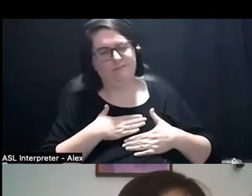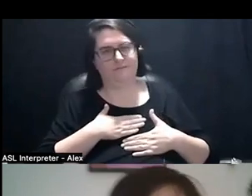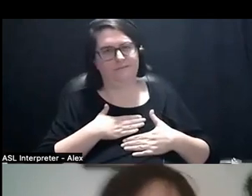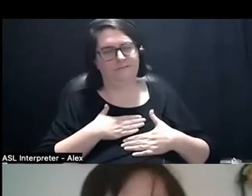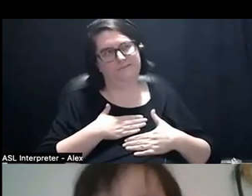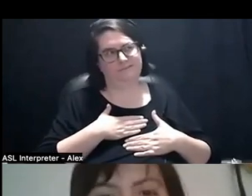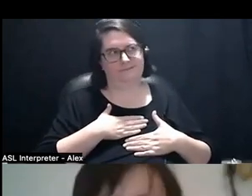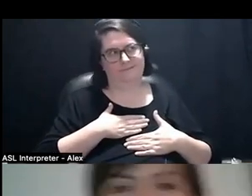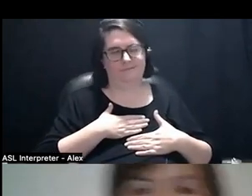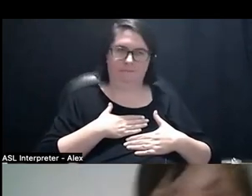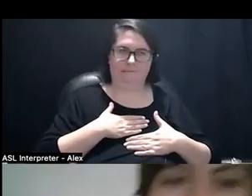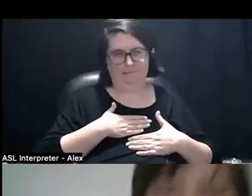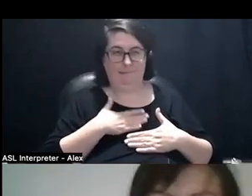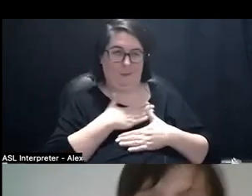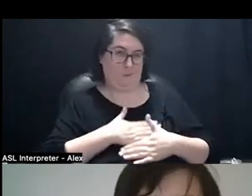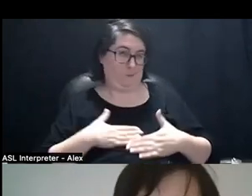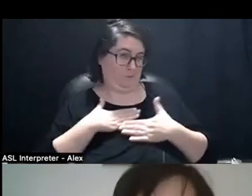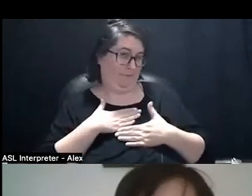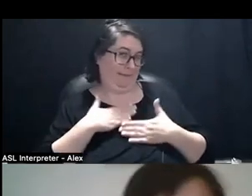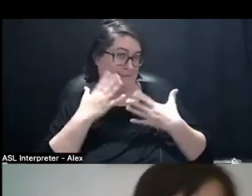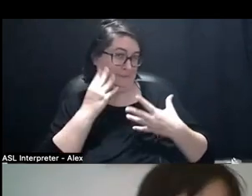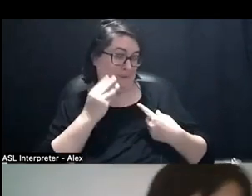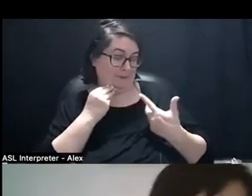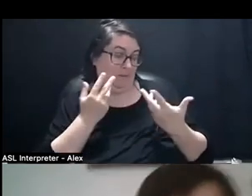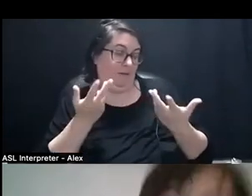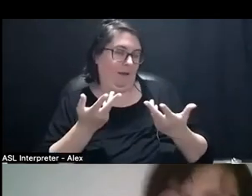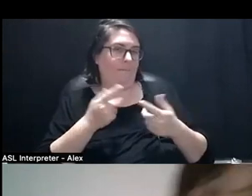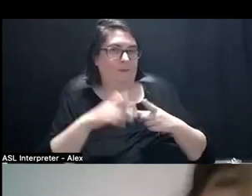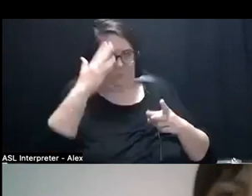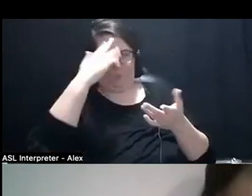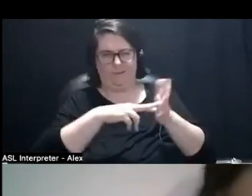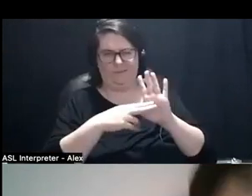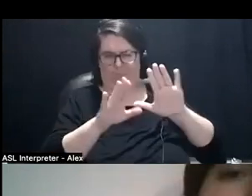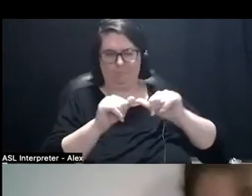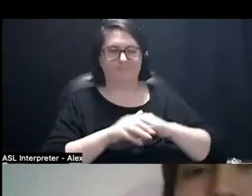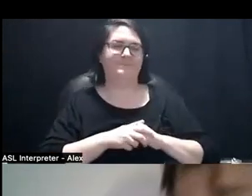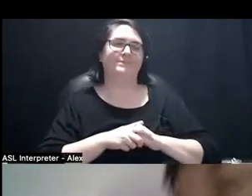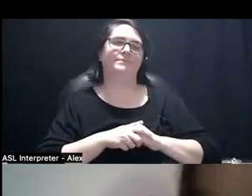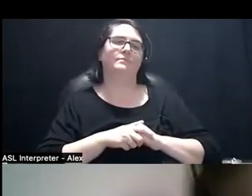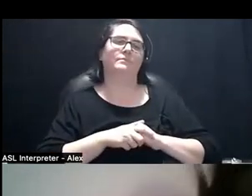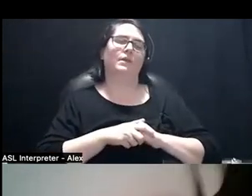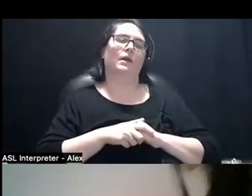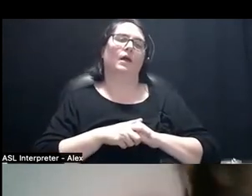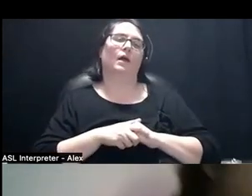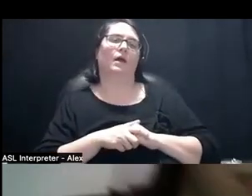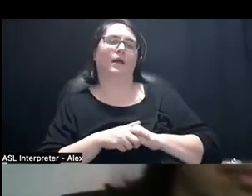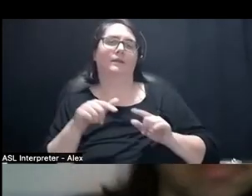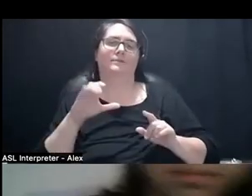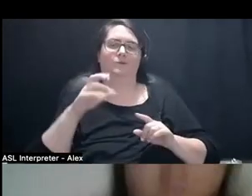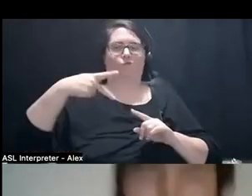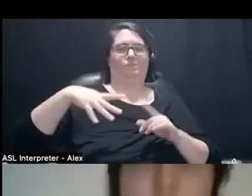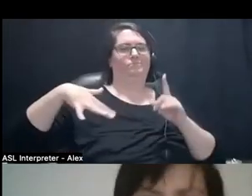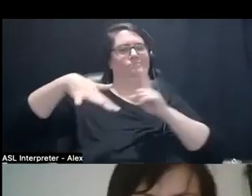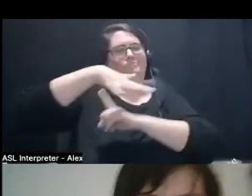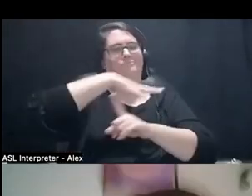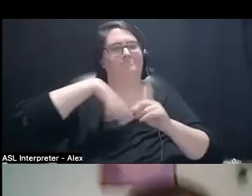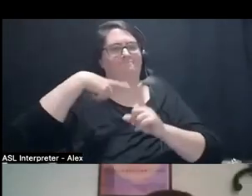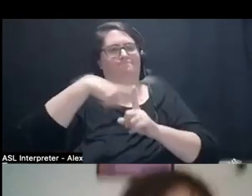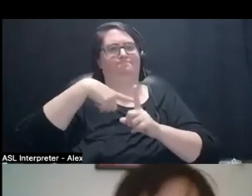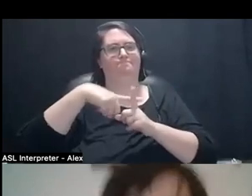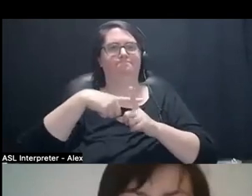Like, it is a pleasureable experience that you've all taken part in this kind of crip pleasure affirming space